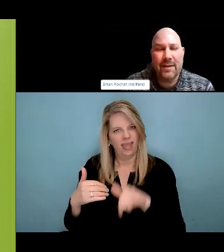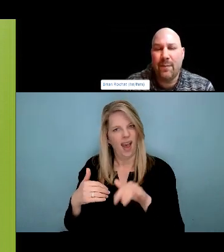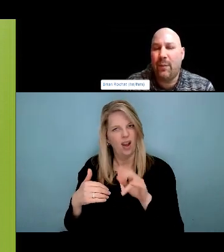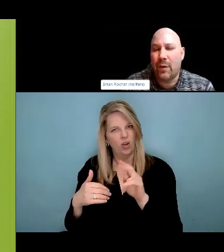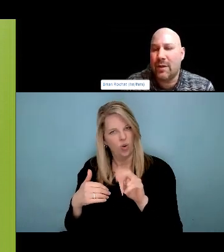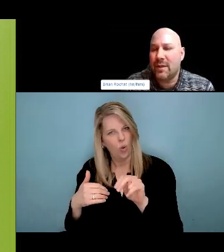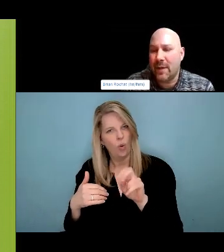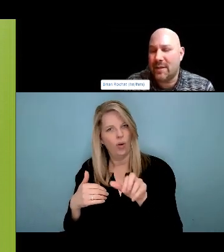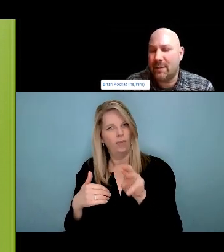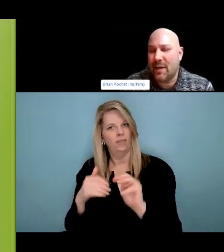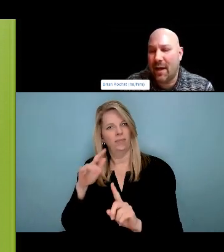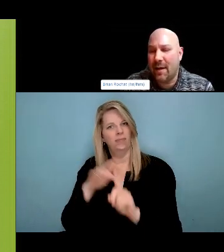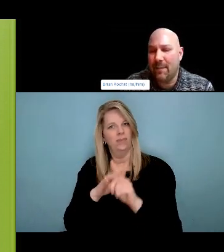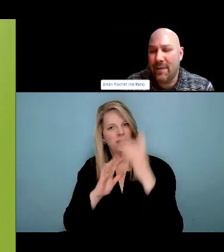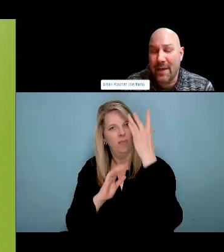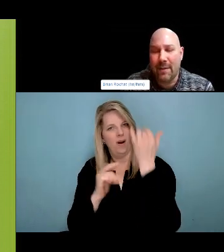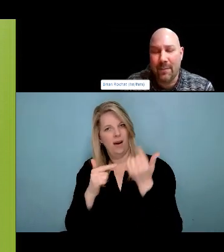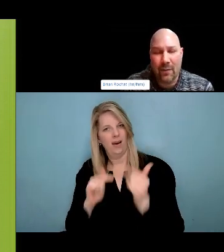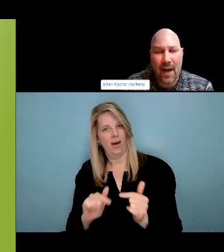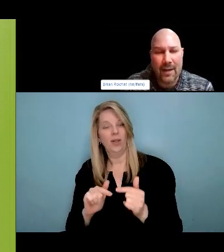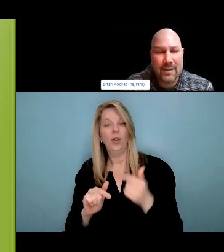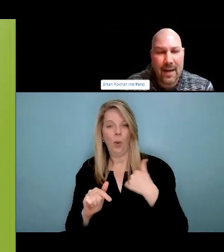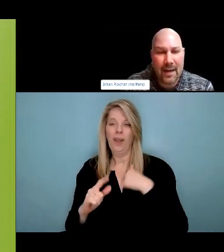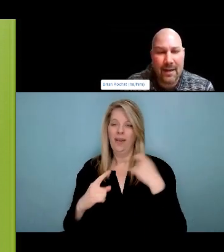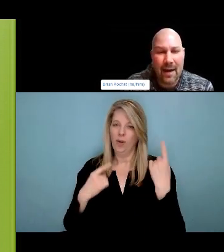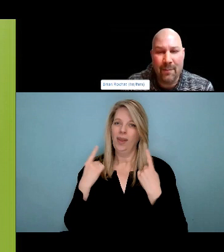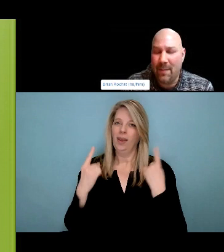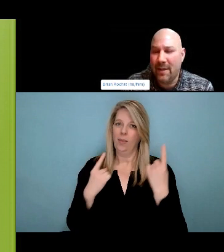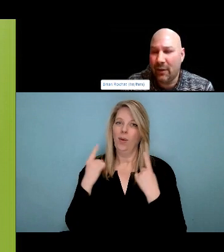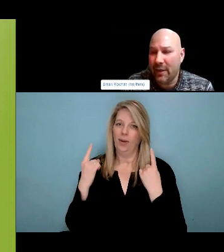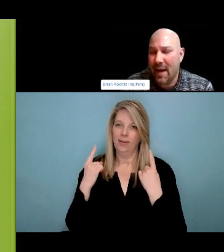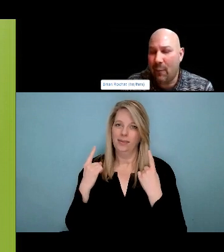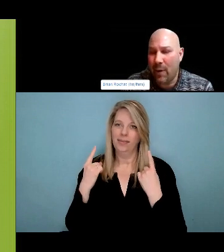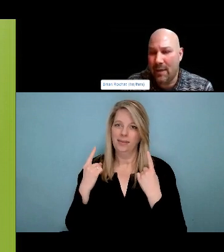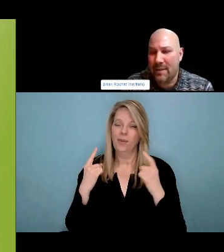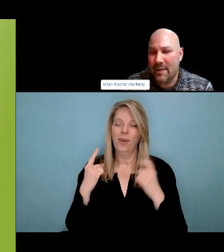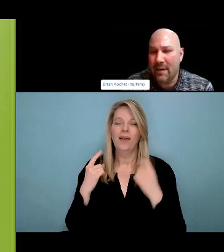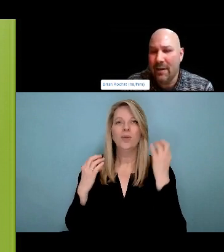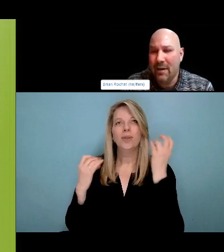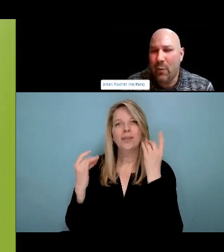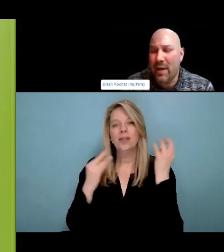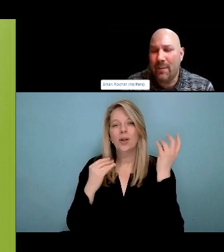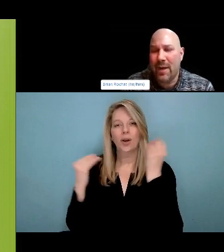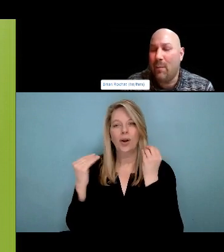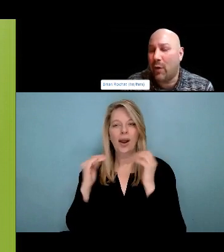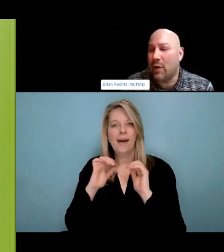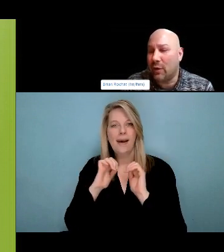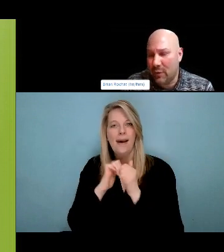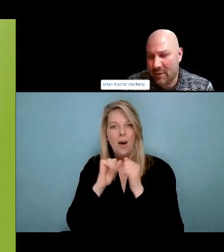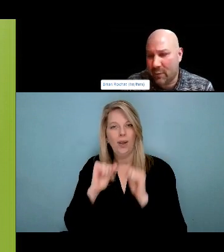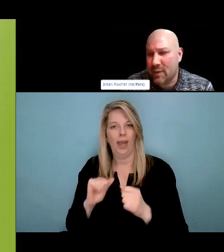where they're act is also thinking about outreach and going into spaces where people feel safer